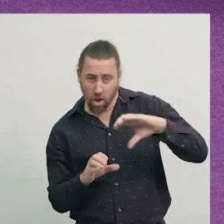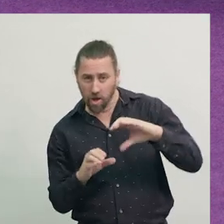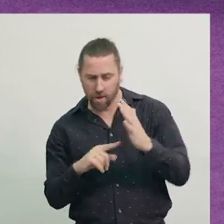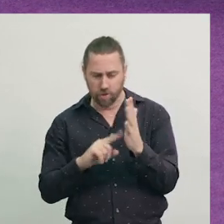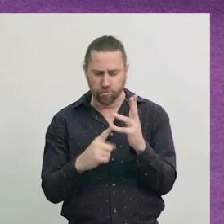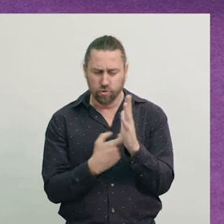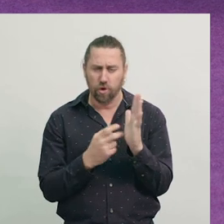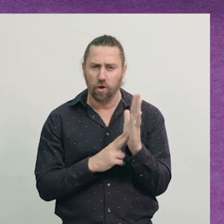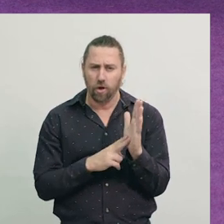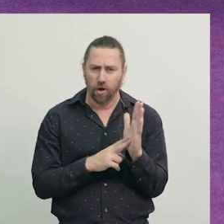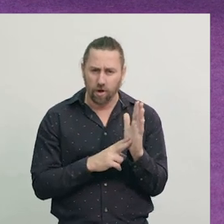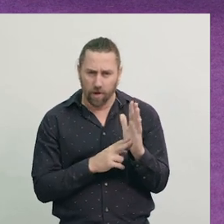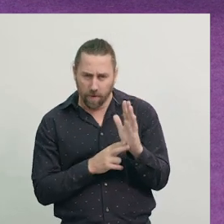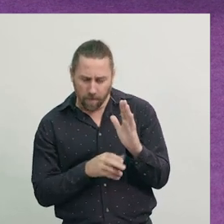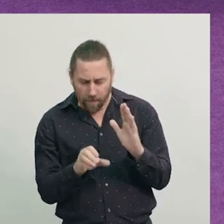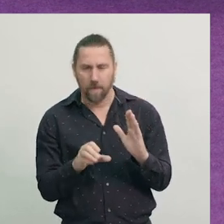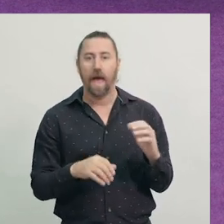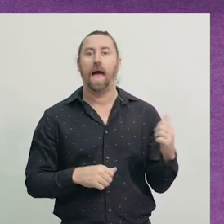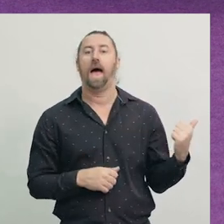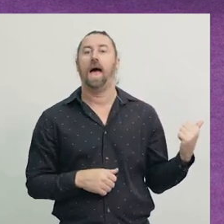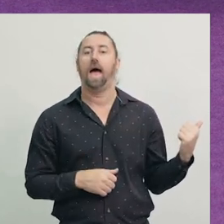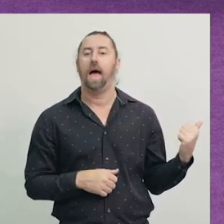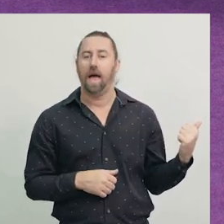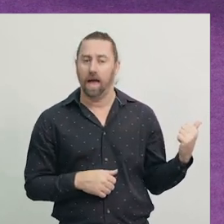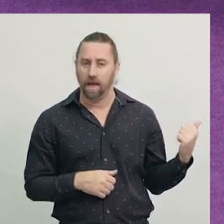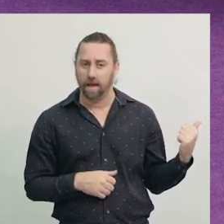To make the corner of the triangle, so you can see there, I've -